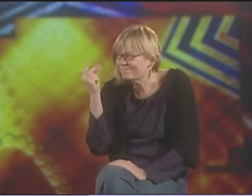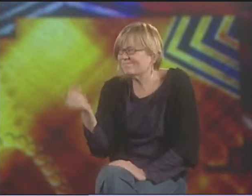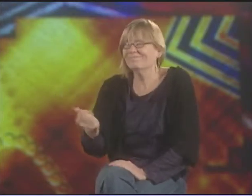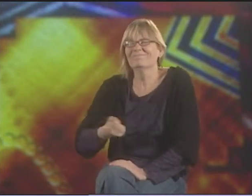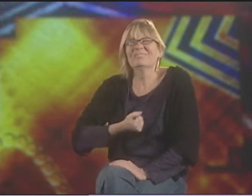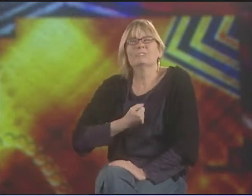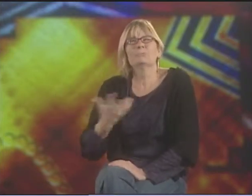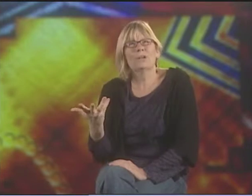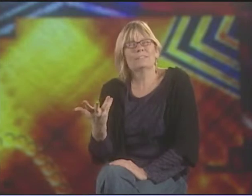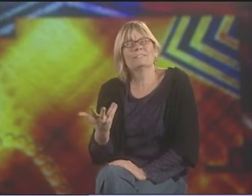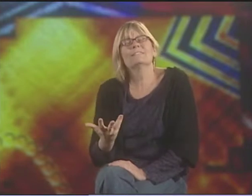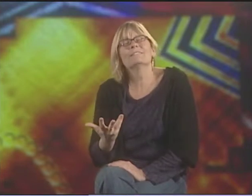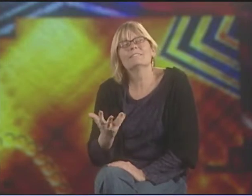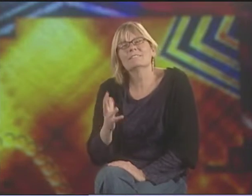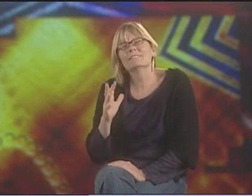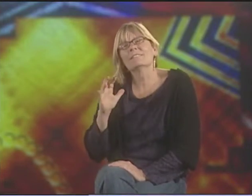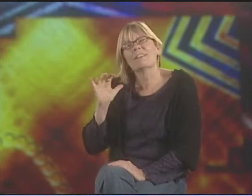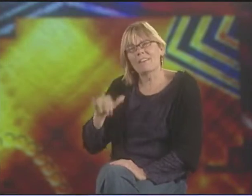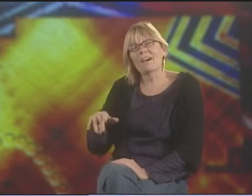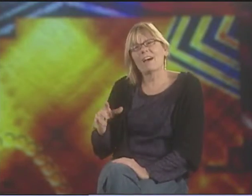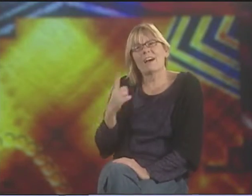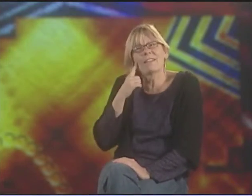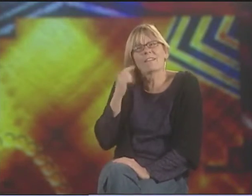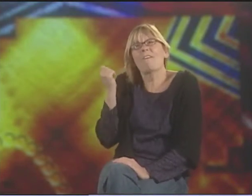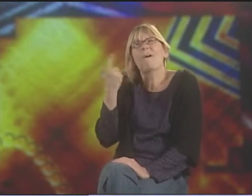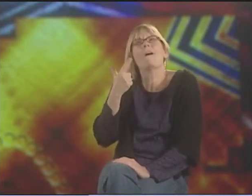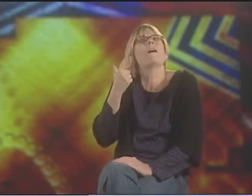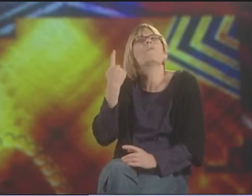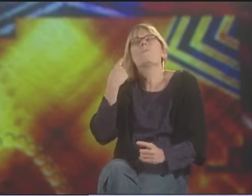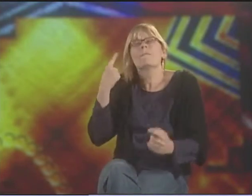IN A VERY SHORT POEM, IN A REALLY SUCCINCT EXPRESSION.